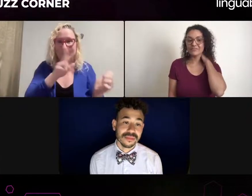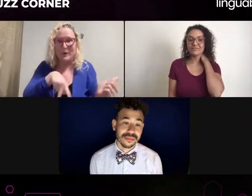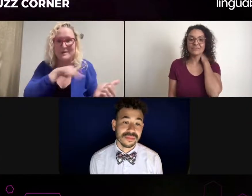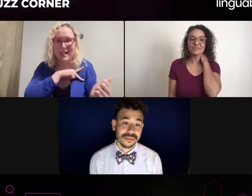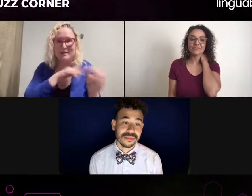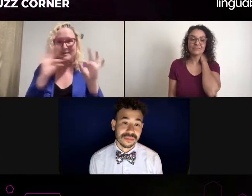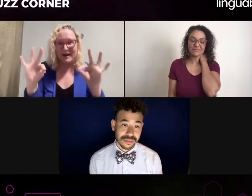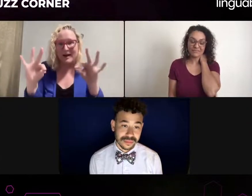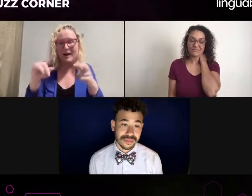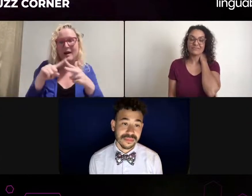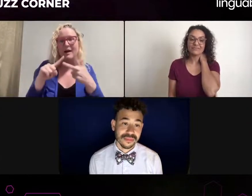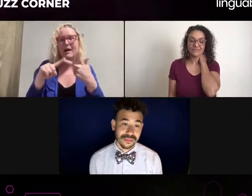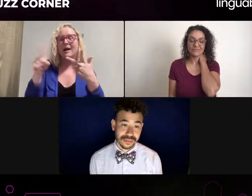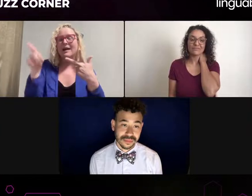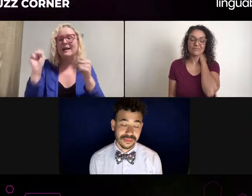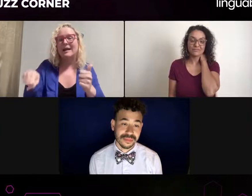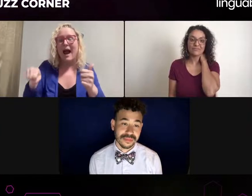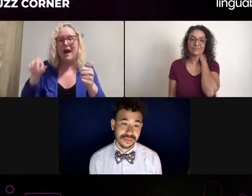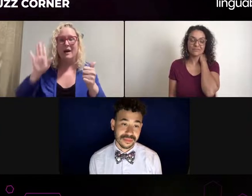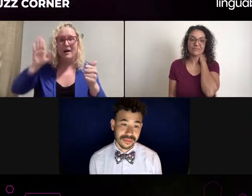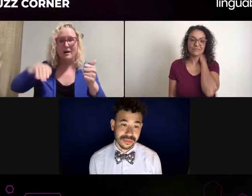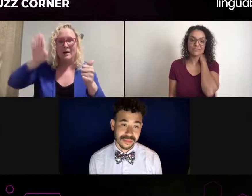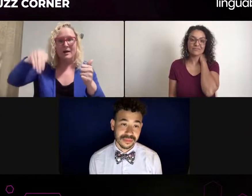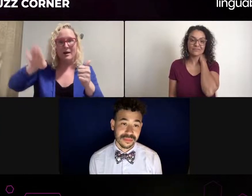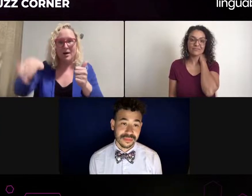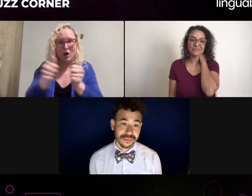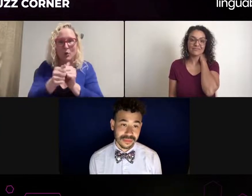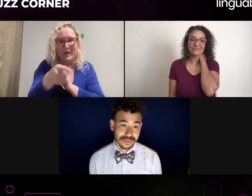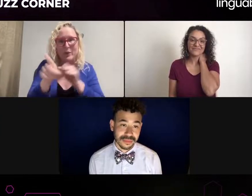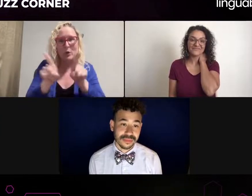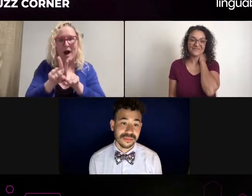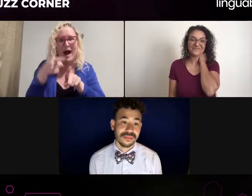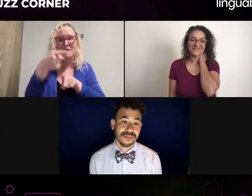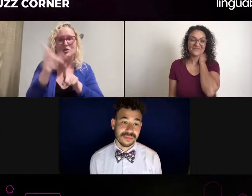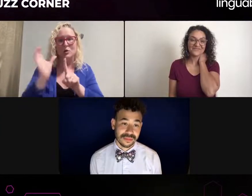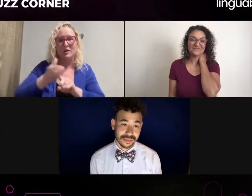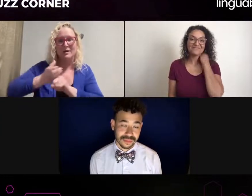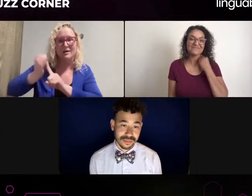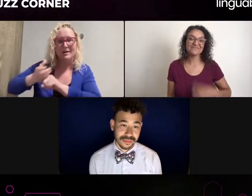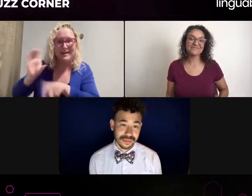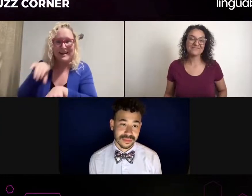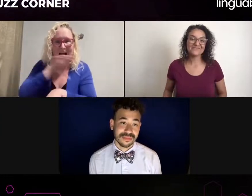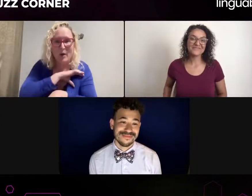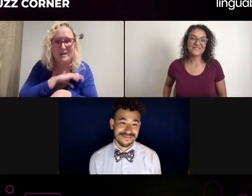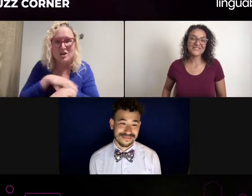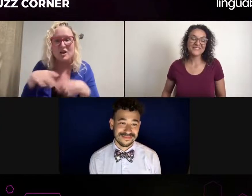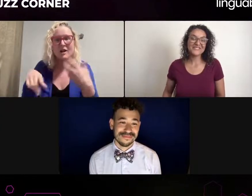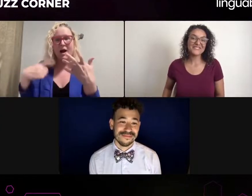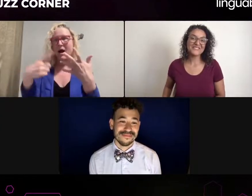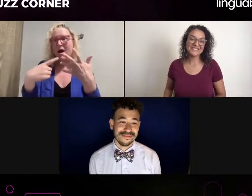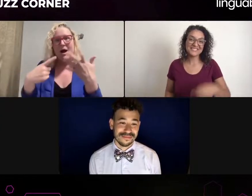I want to say, it's a give and take, it's teamwork. You're working together, you're learning together,